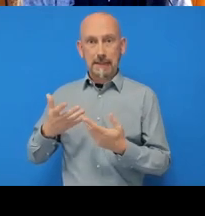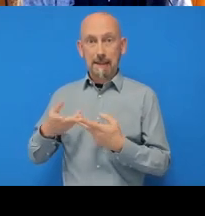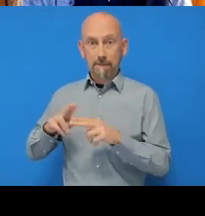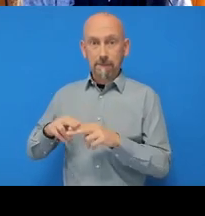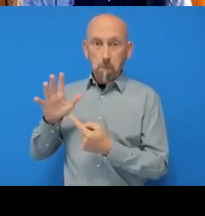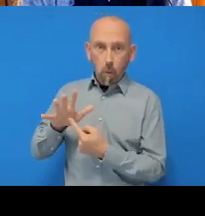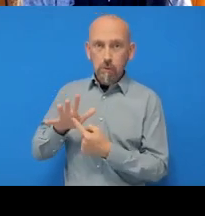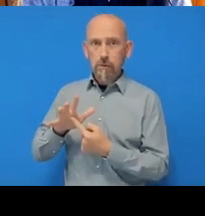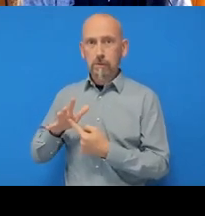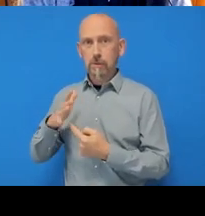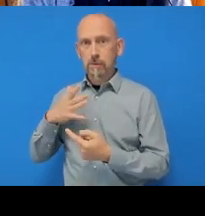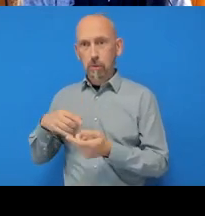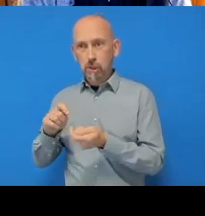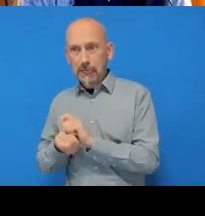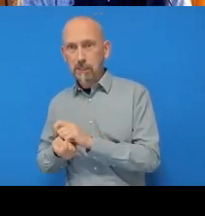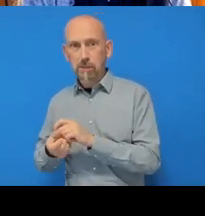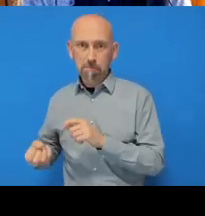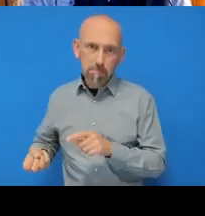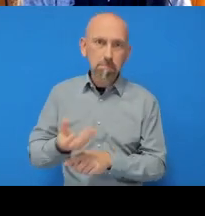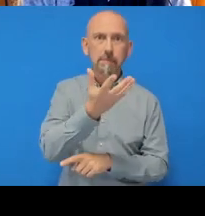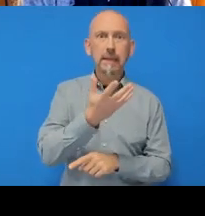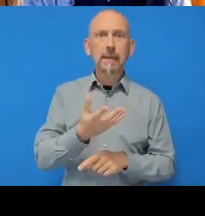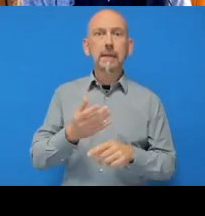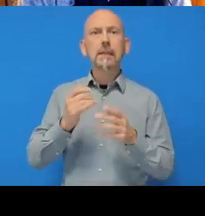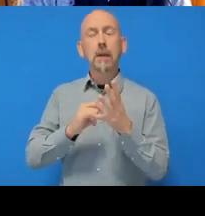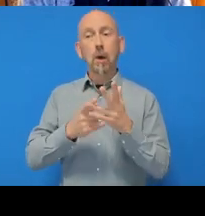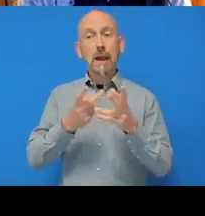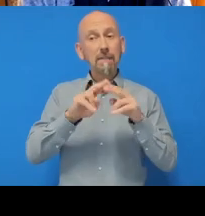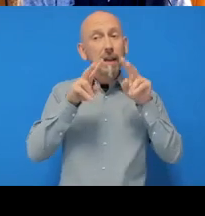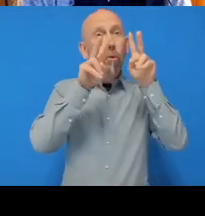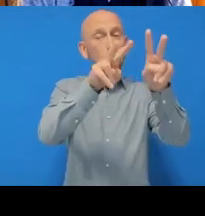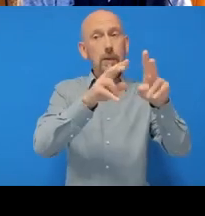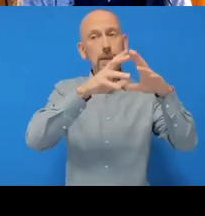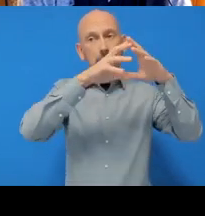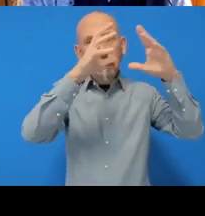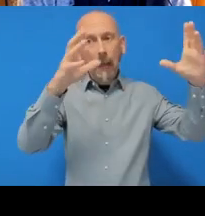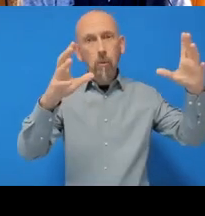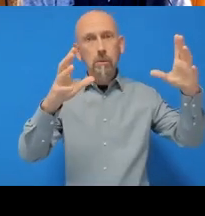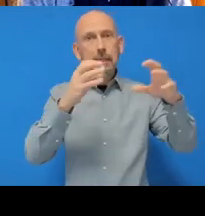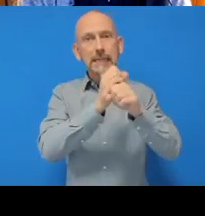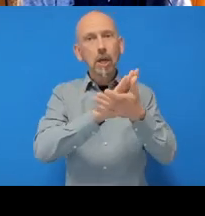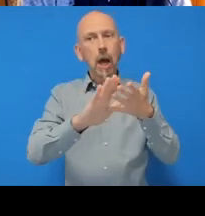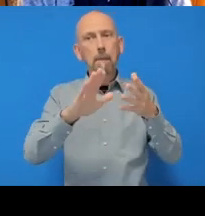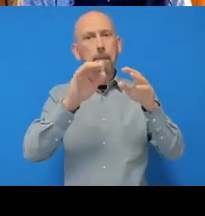But if I were to refresh my GitHub repository here we don't see the change yet, because I haven't pushed it, right?